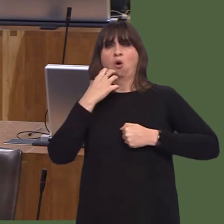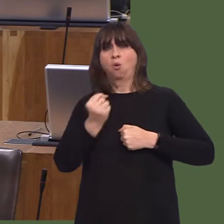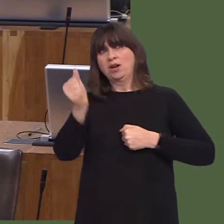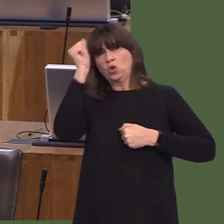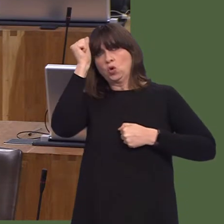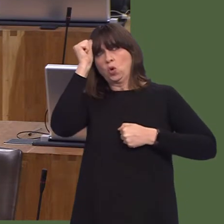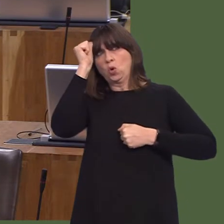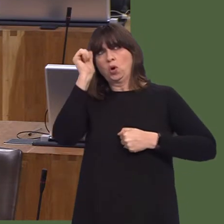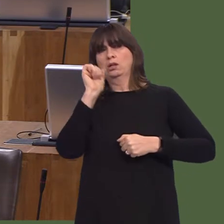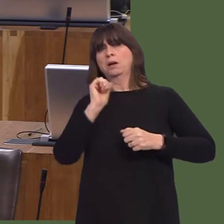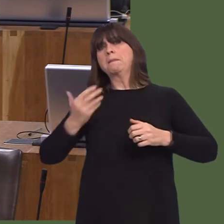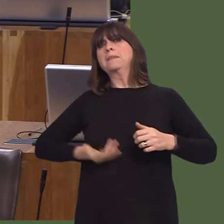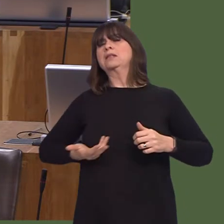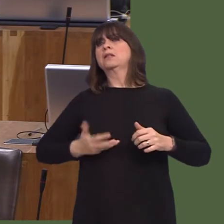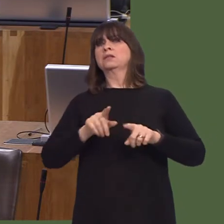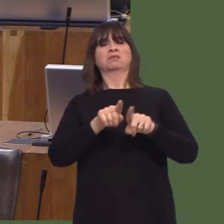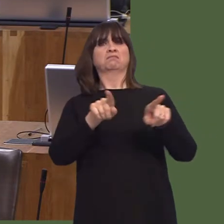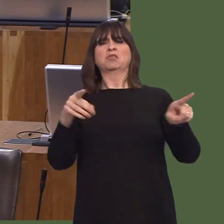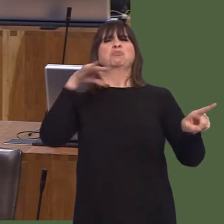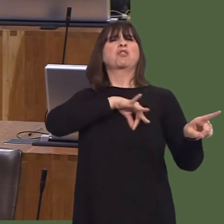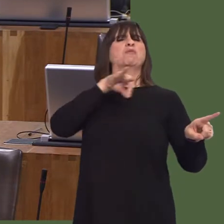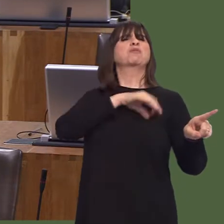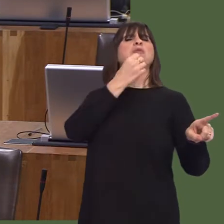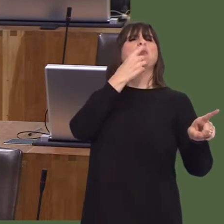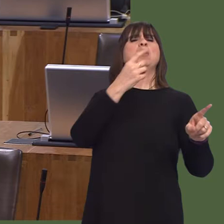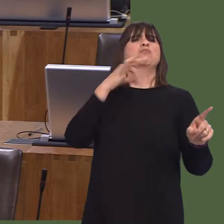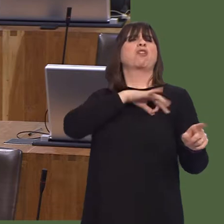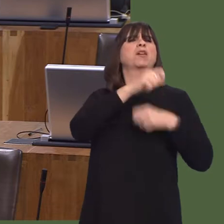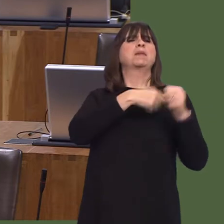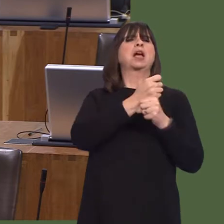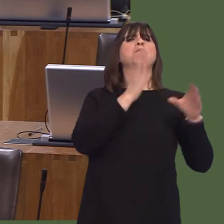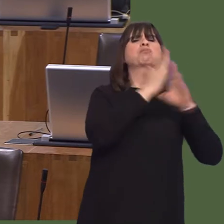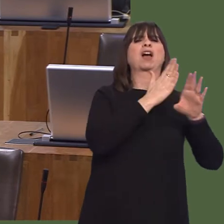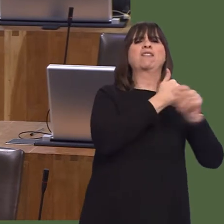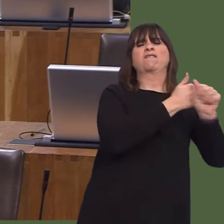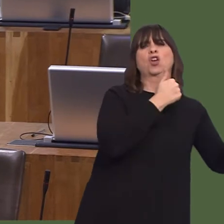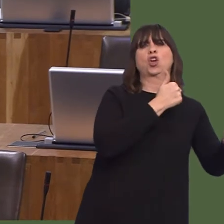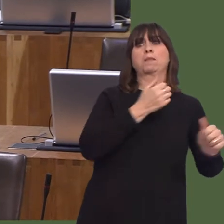Because, if Abellio had been able to obtain some other construction partner, or to keep